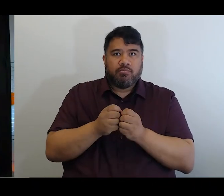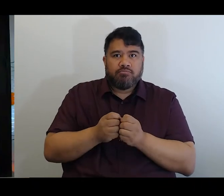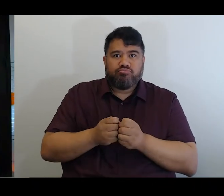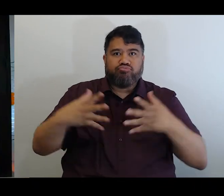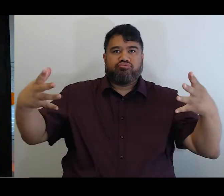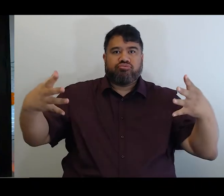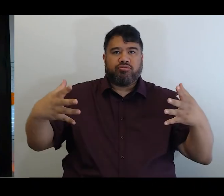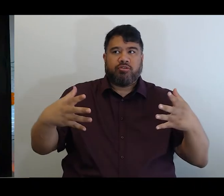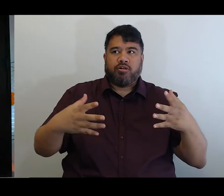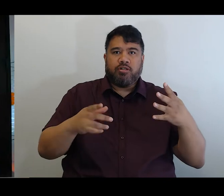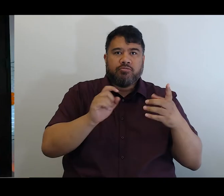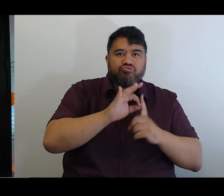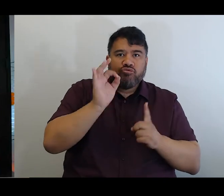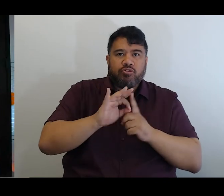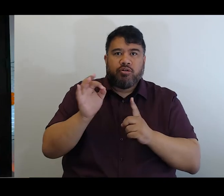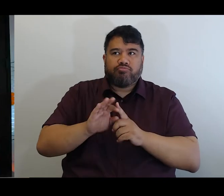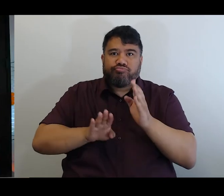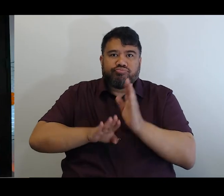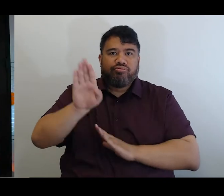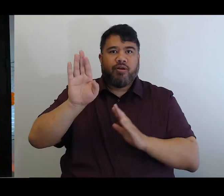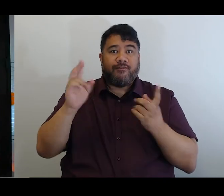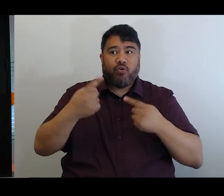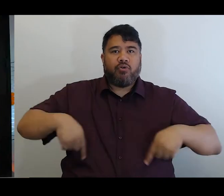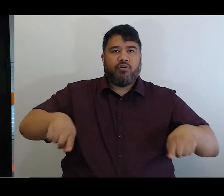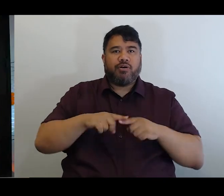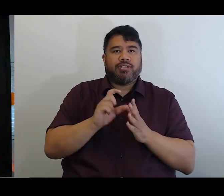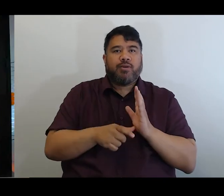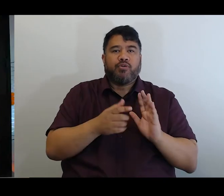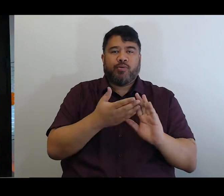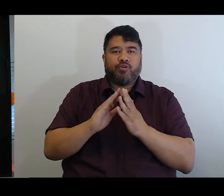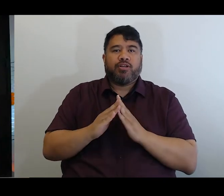and I feel very lucky to be in this role, surrounded by a great team.